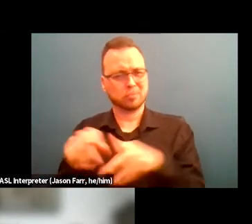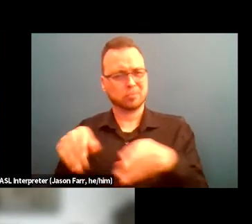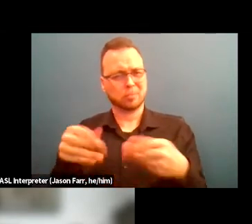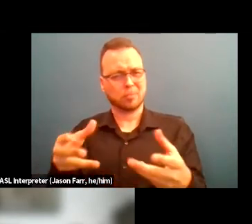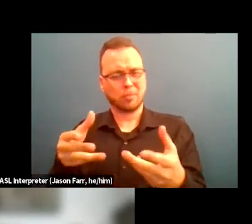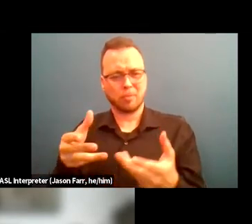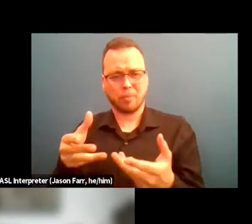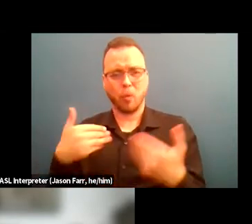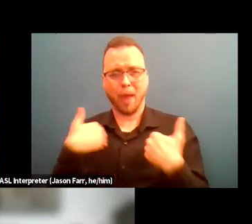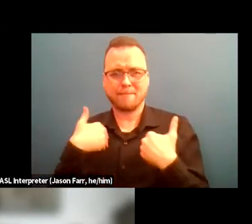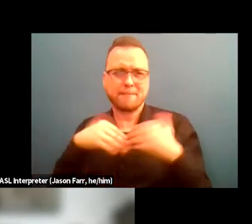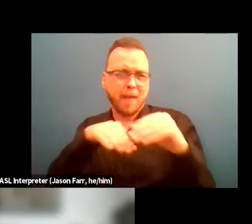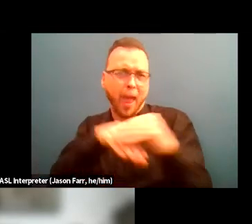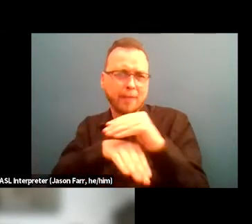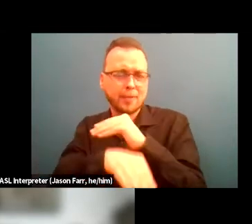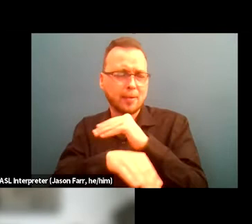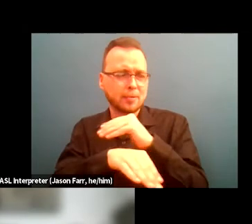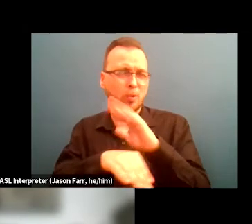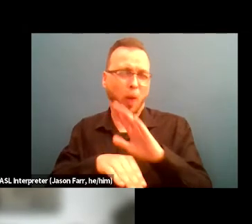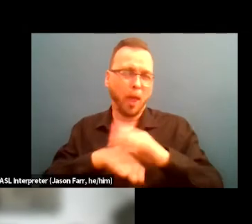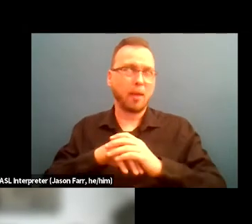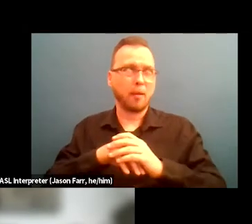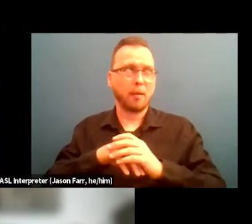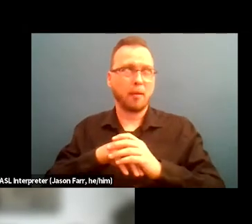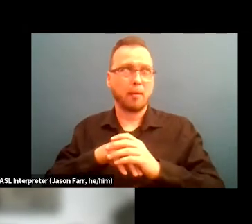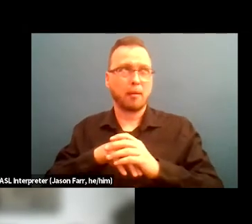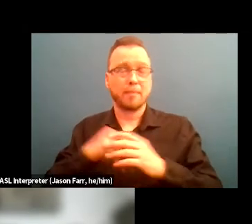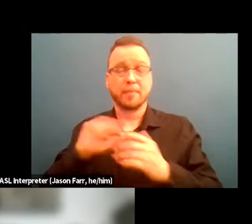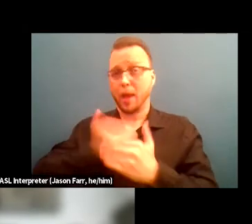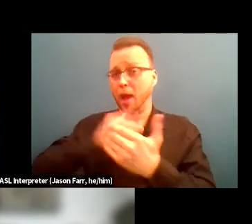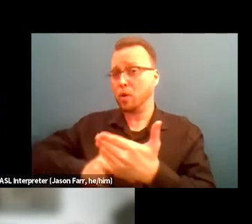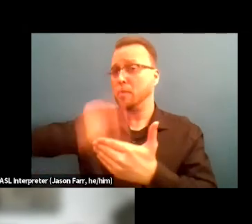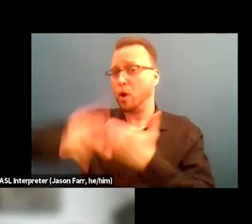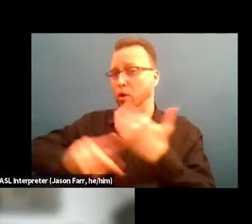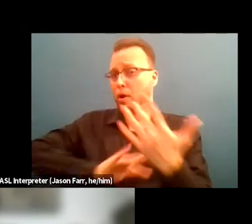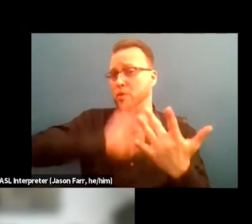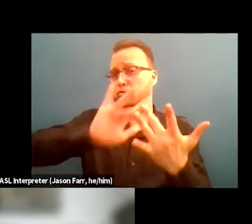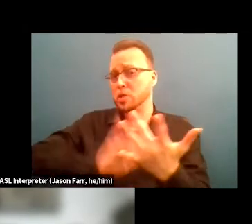to well we've reached our program, reaches out to the African American community